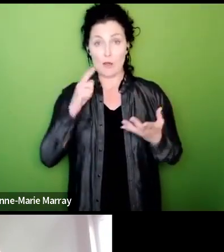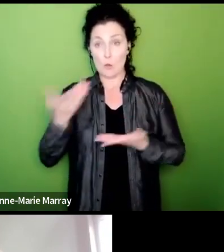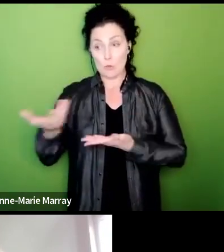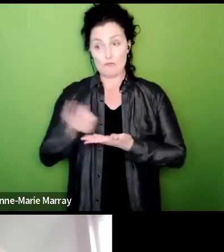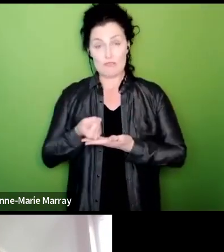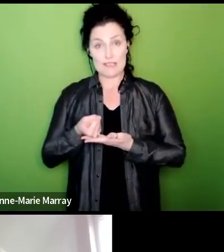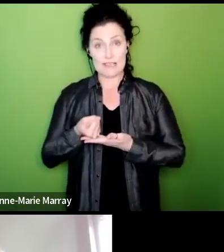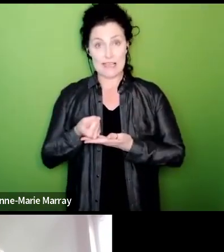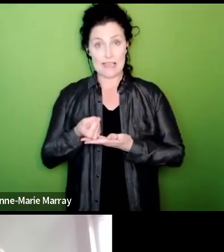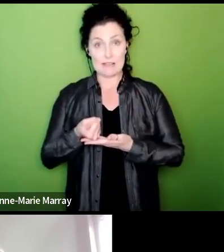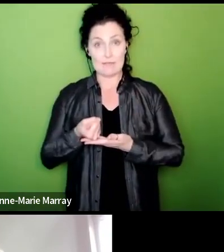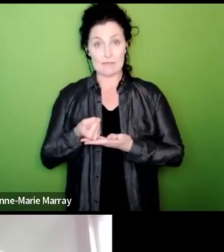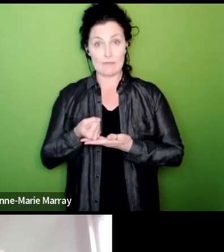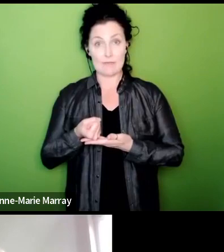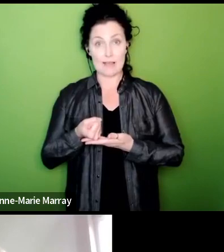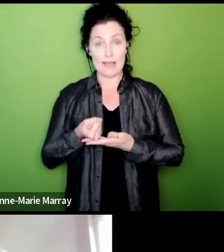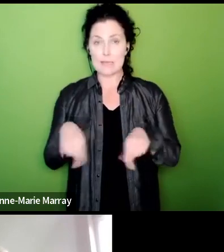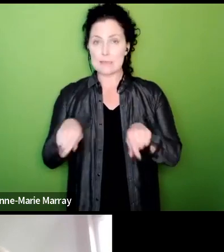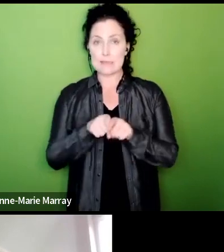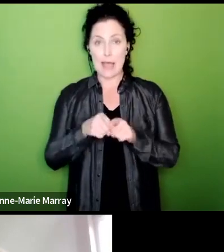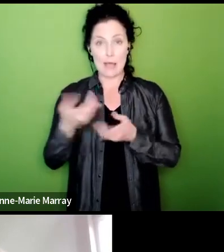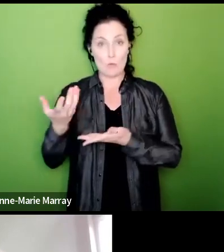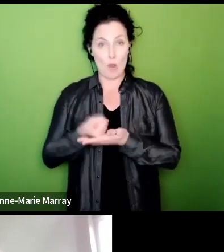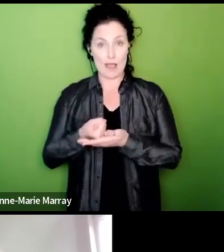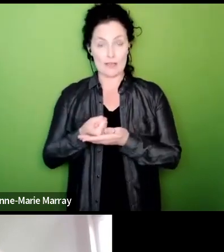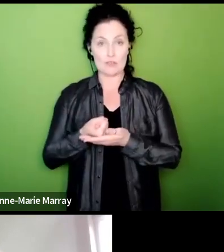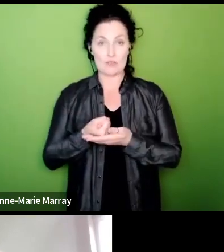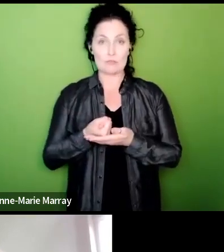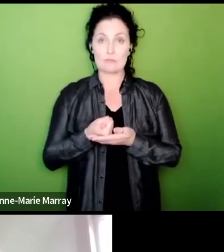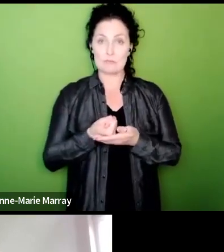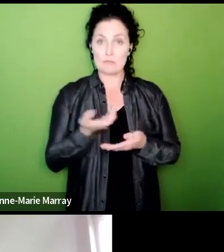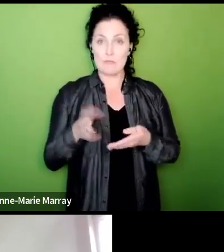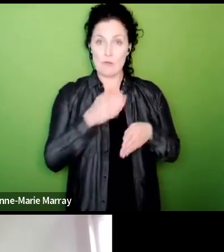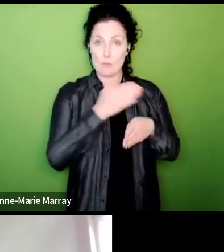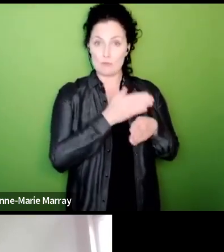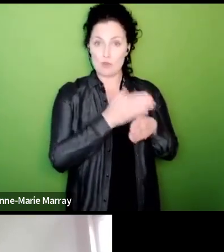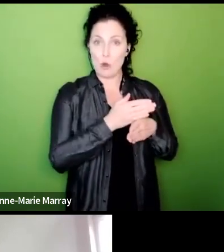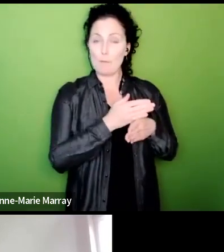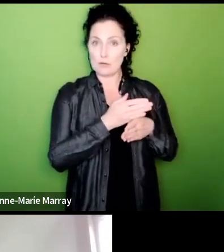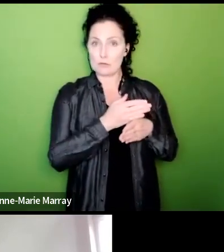strike pay and obviously the NEC that meets next week will determine the detail of that I